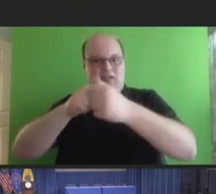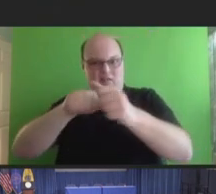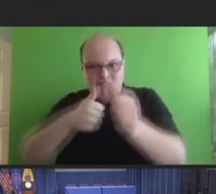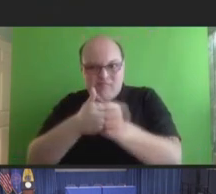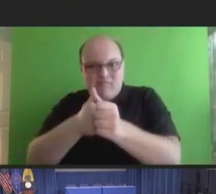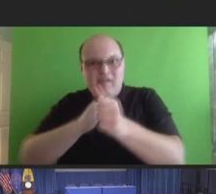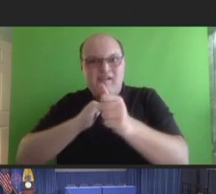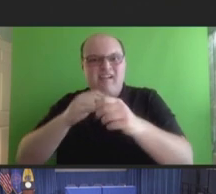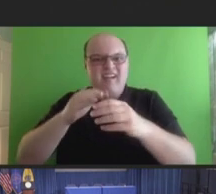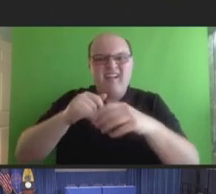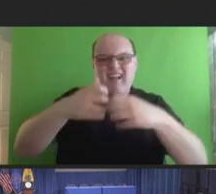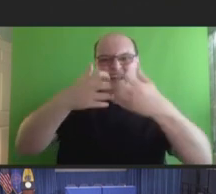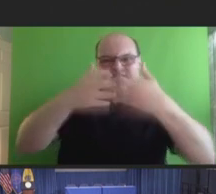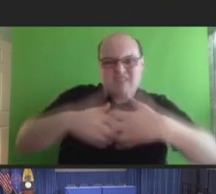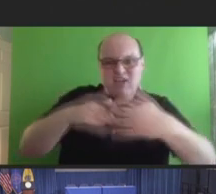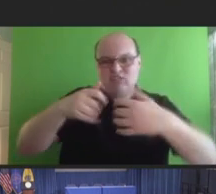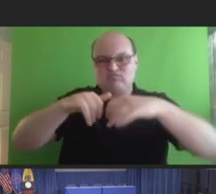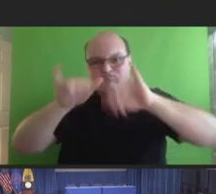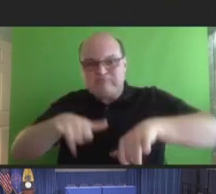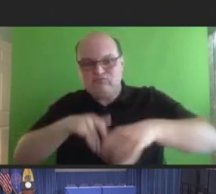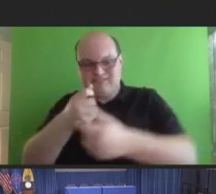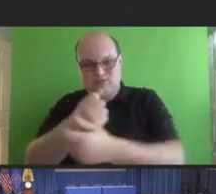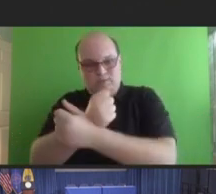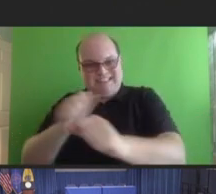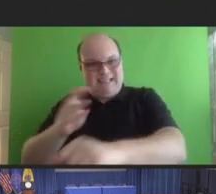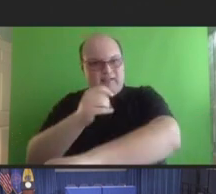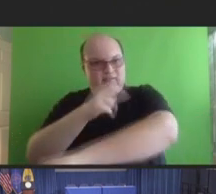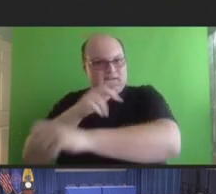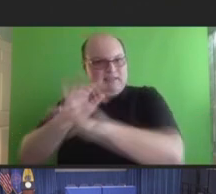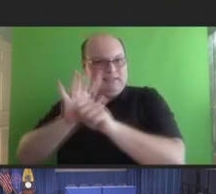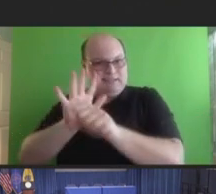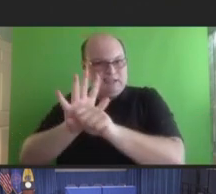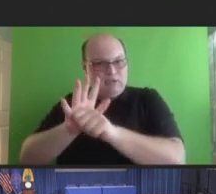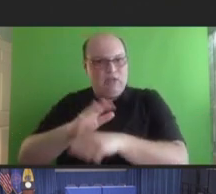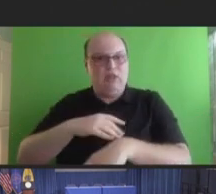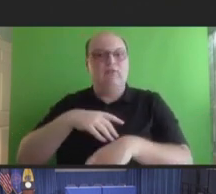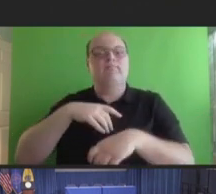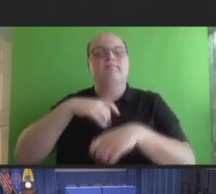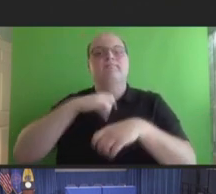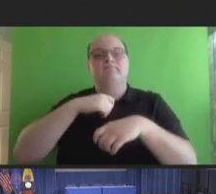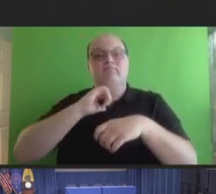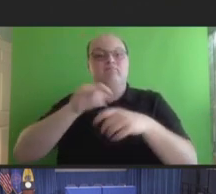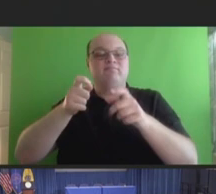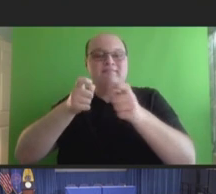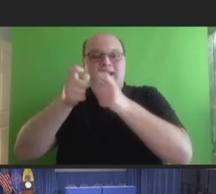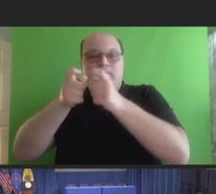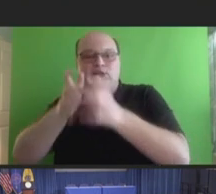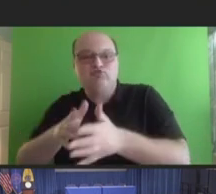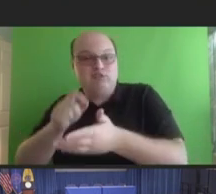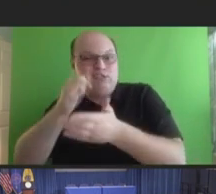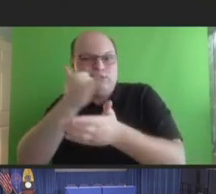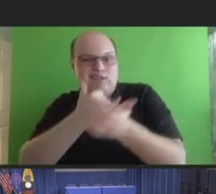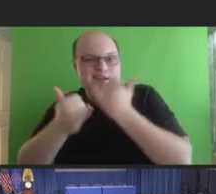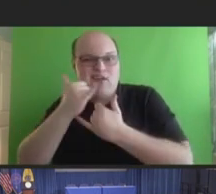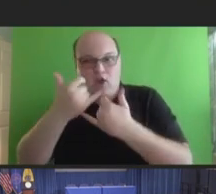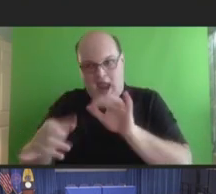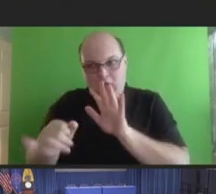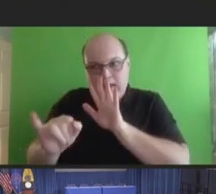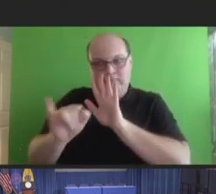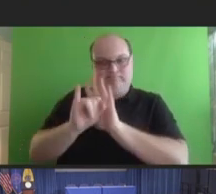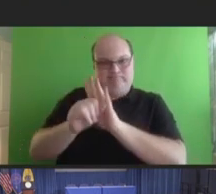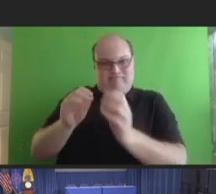signals; new methods to prevent or capture administration errors; guidance on improving